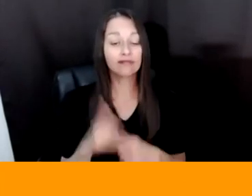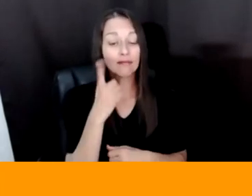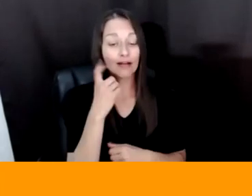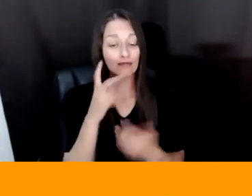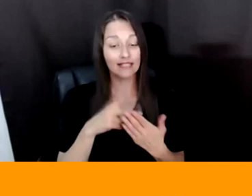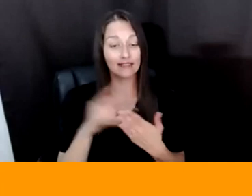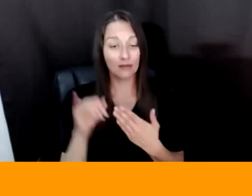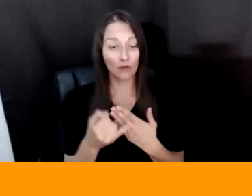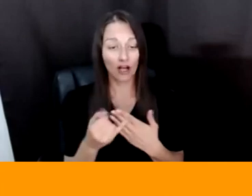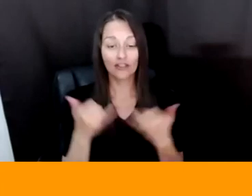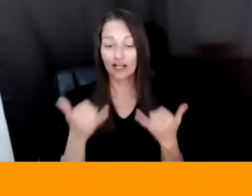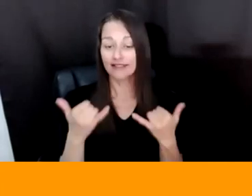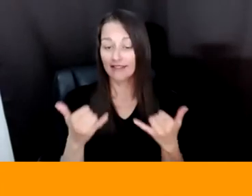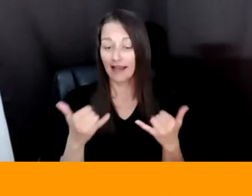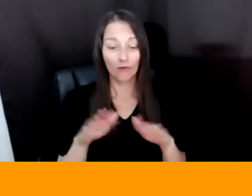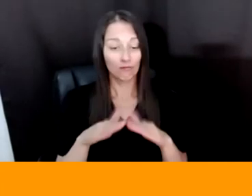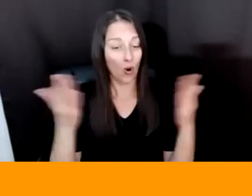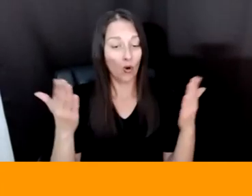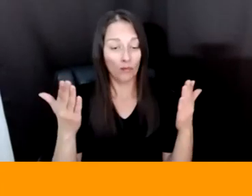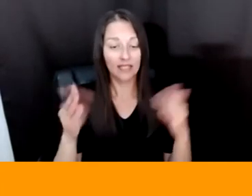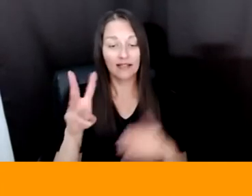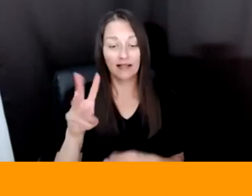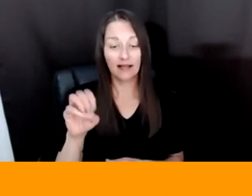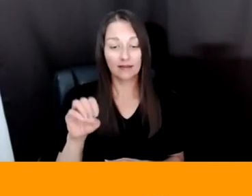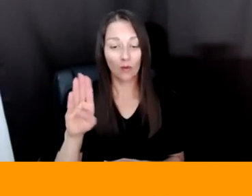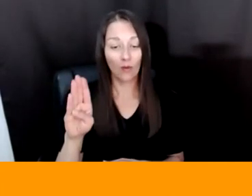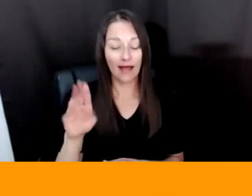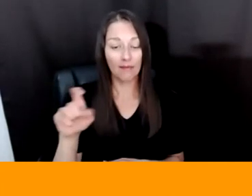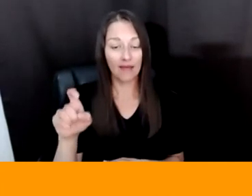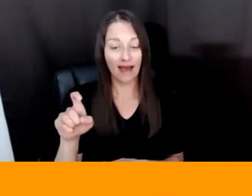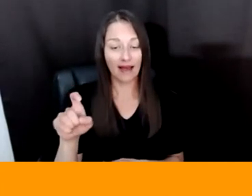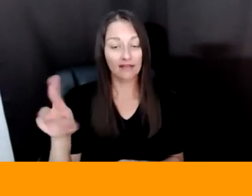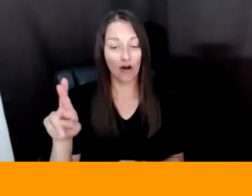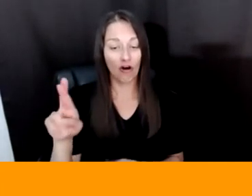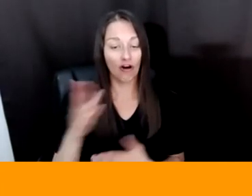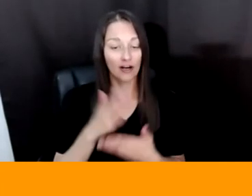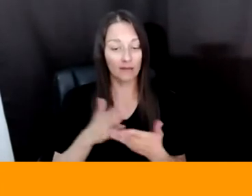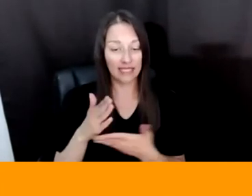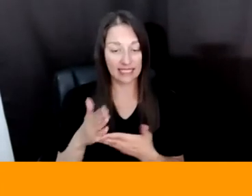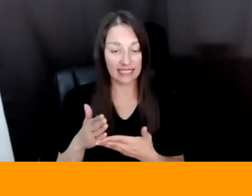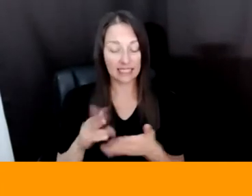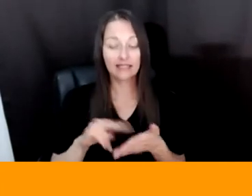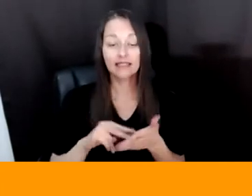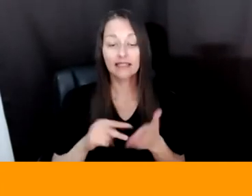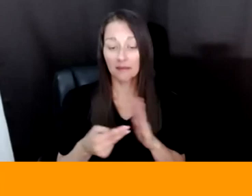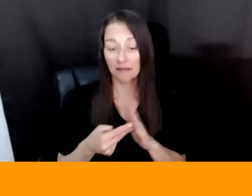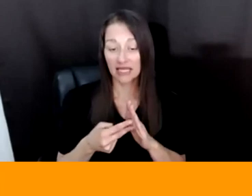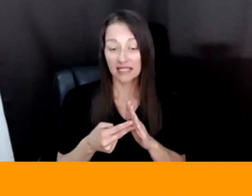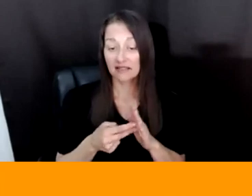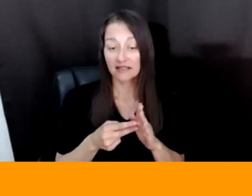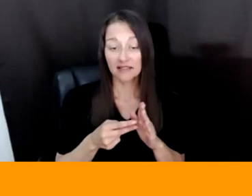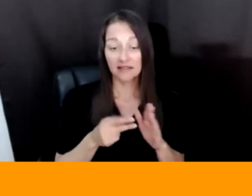OPENLY AVAILABLE AS WEB XR PIECES WHICH MEANS THAT PEOPLE ANYWHERE AS LONG AS THEY HAVE ACCESS TO THE